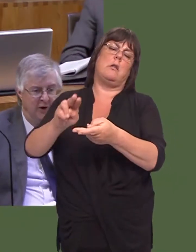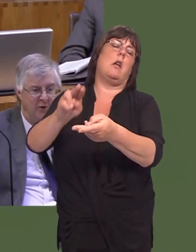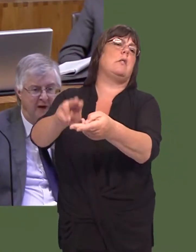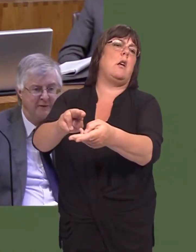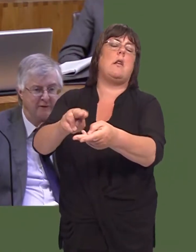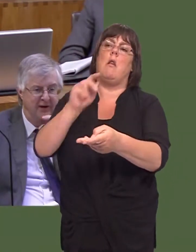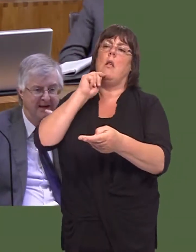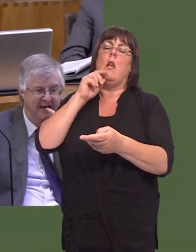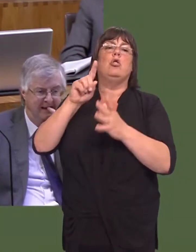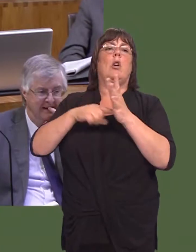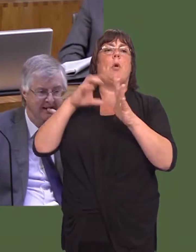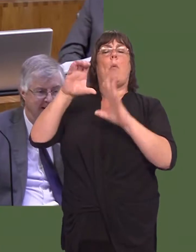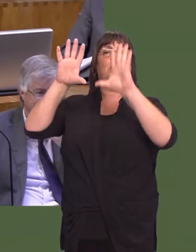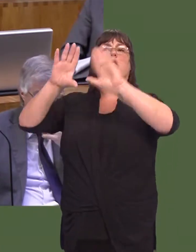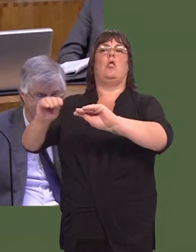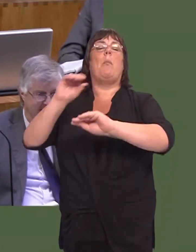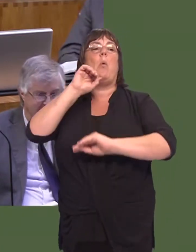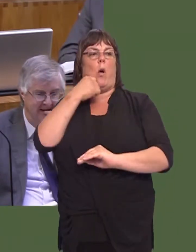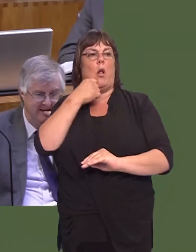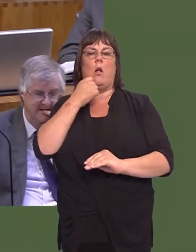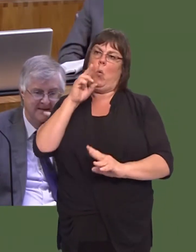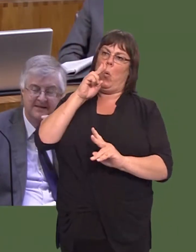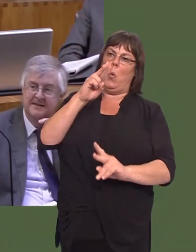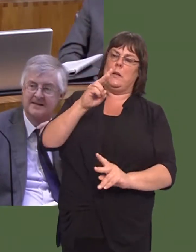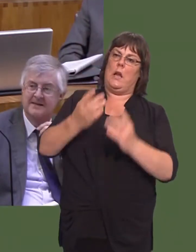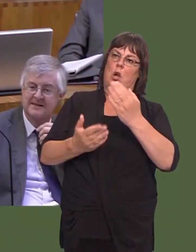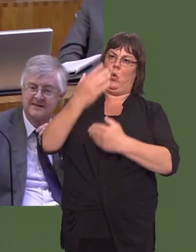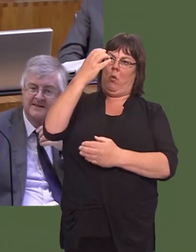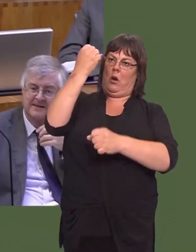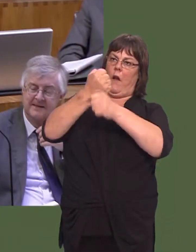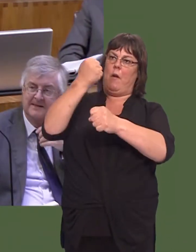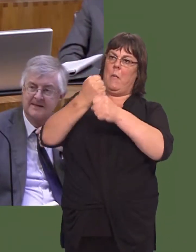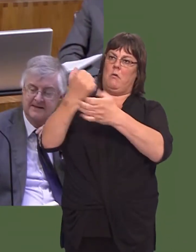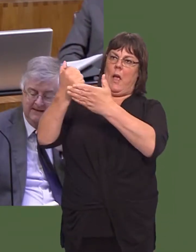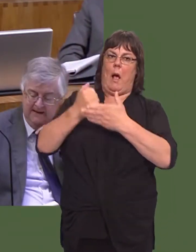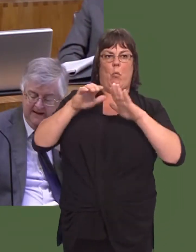We would see a Government that would take Britain forward, would deliver a proper, devolved